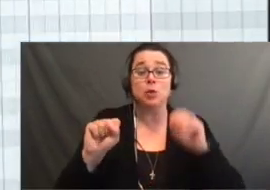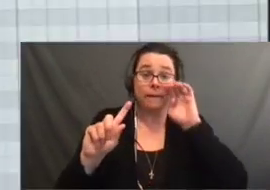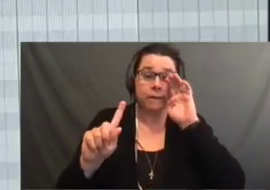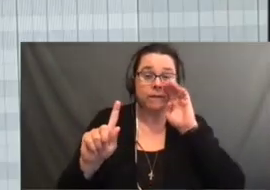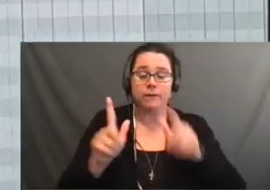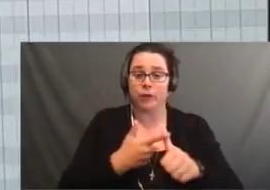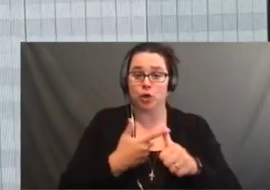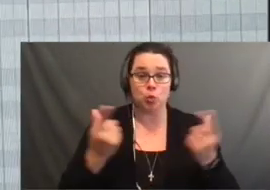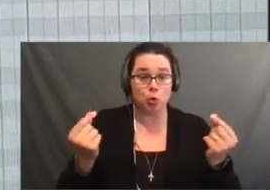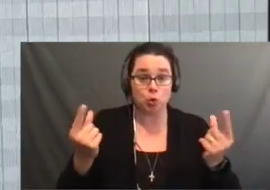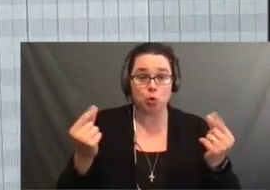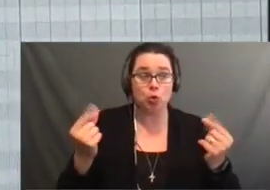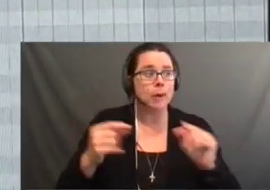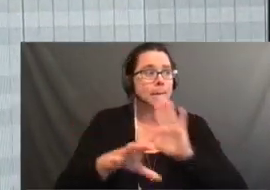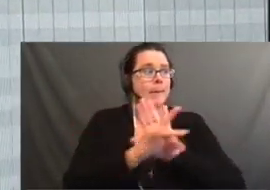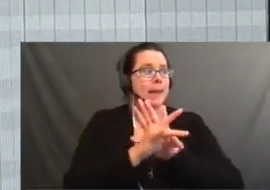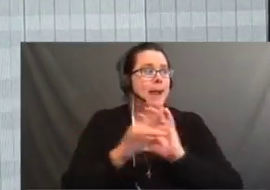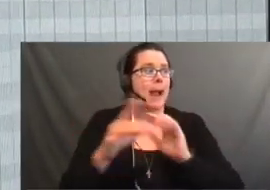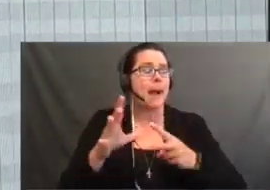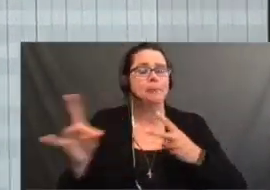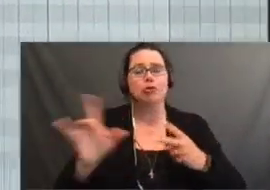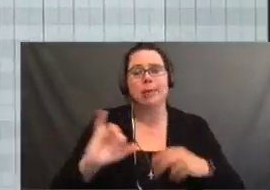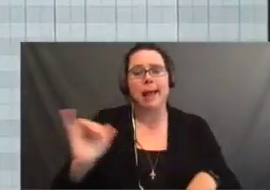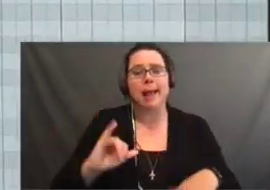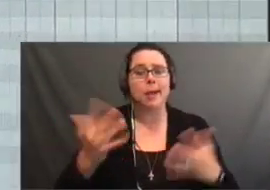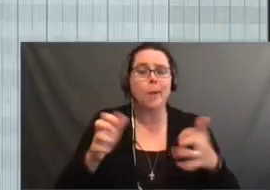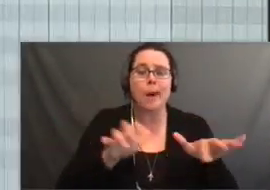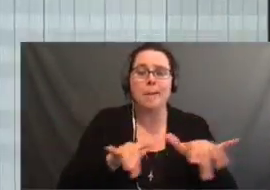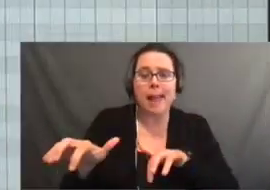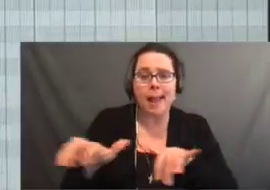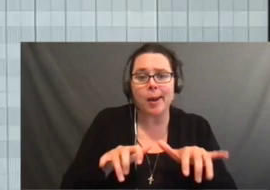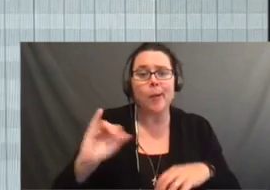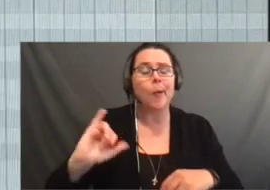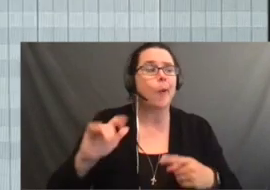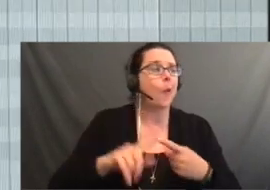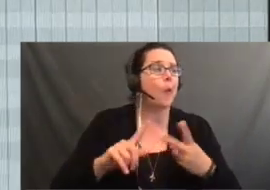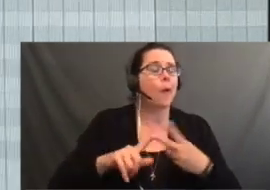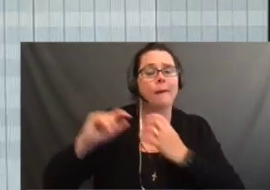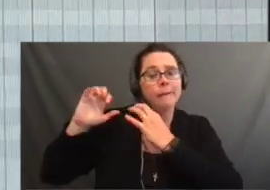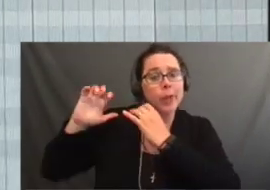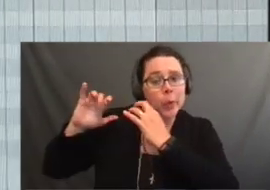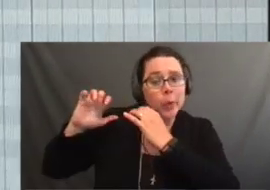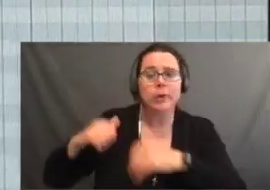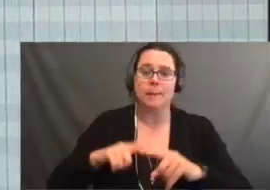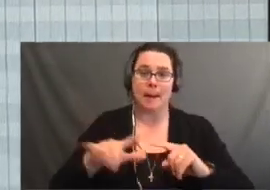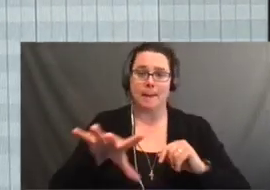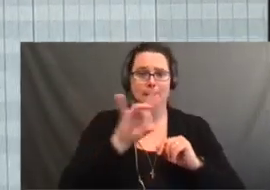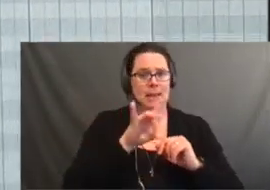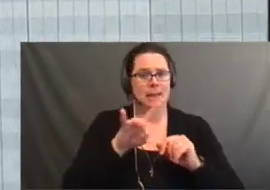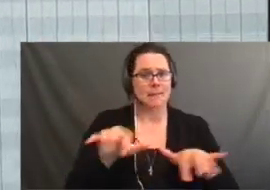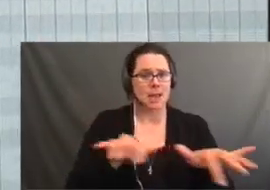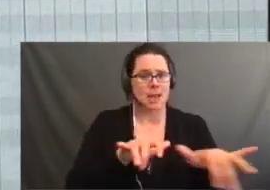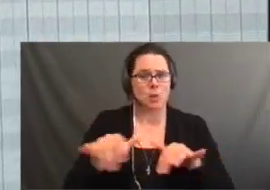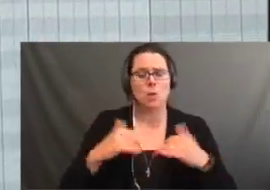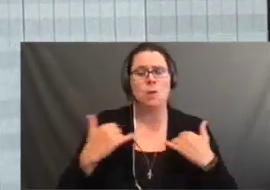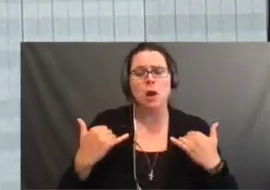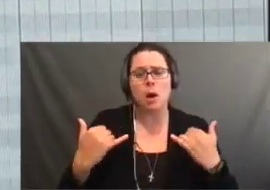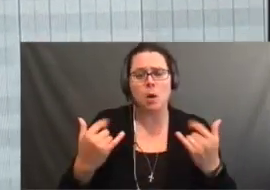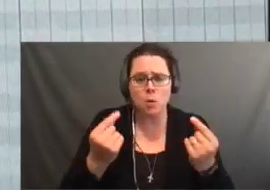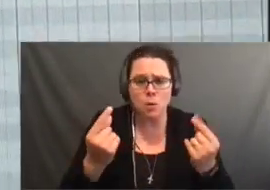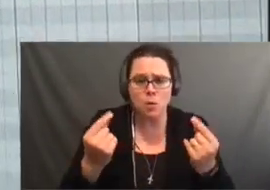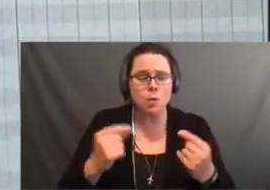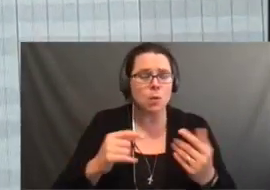would like to ask a question, we just invite you to raise your hand in the Zoom where you